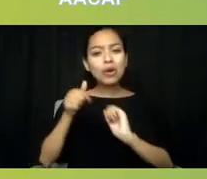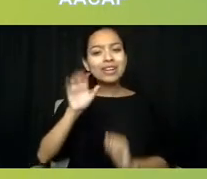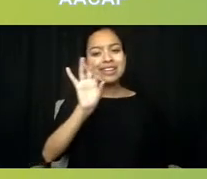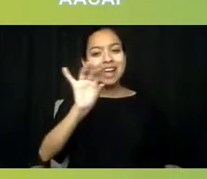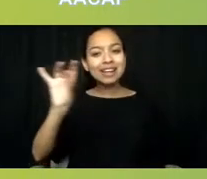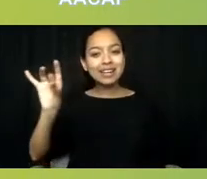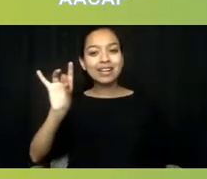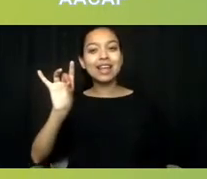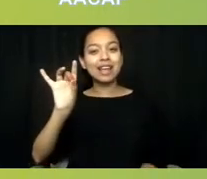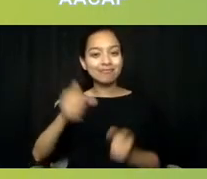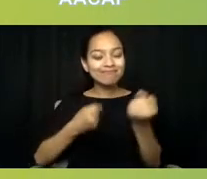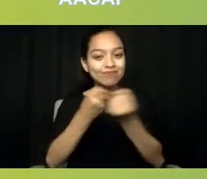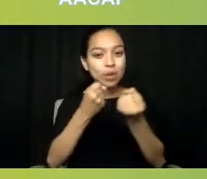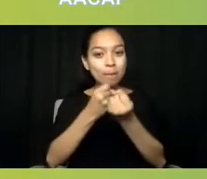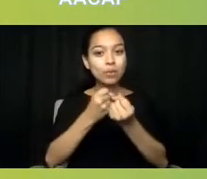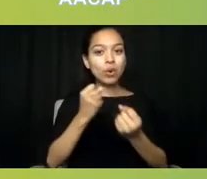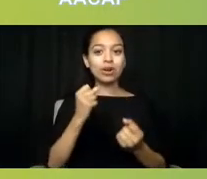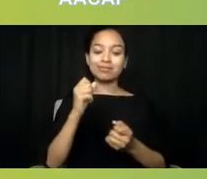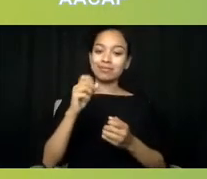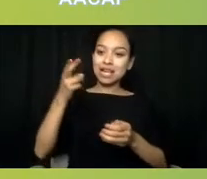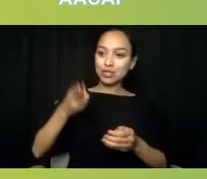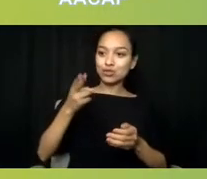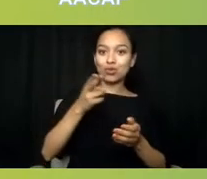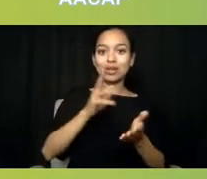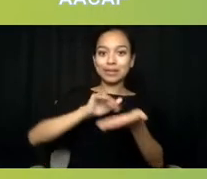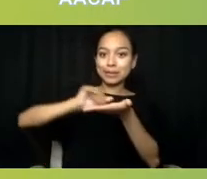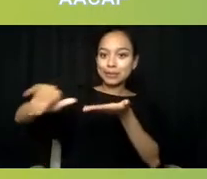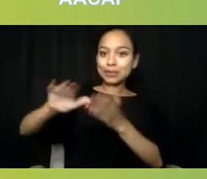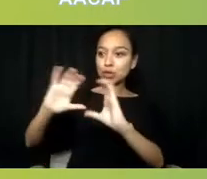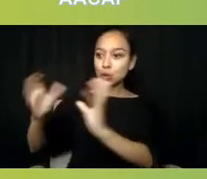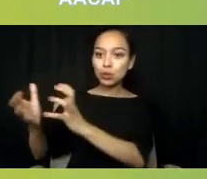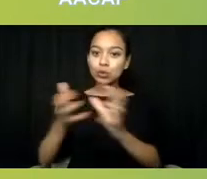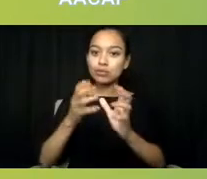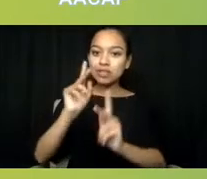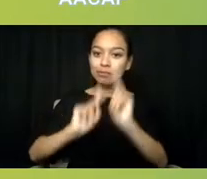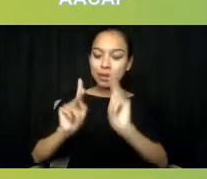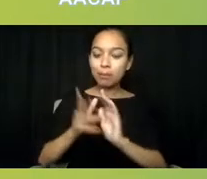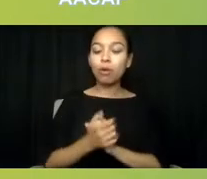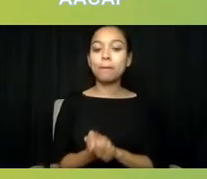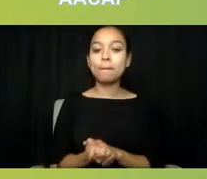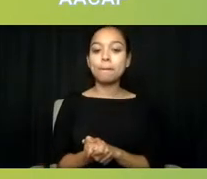I think the number one difference, at least from my perspective